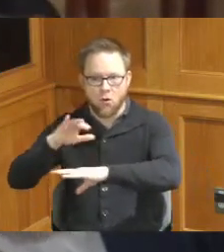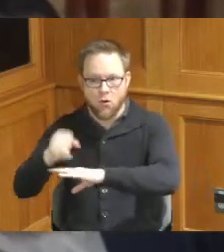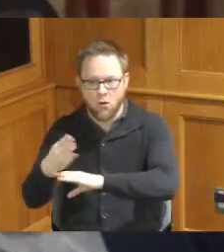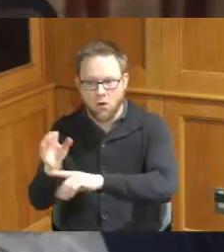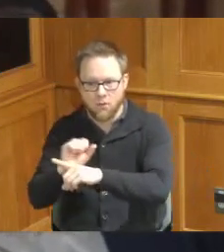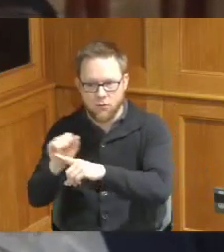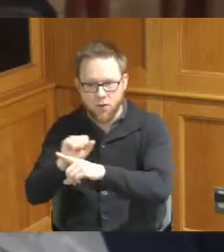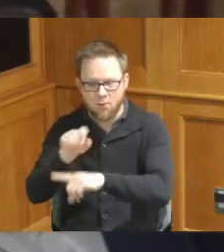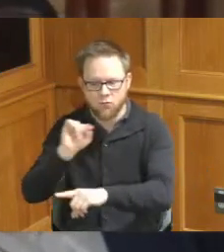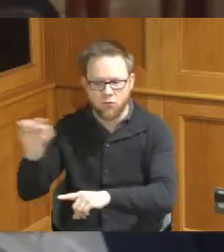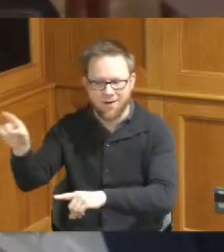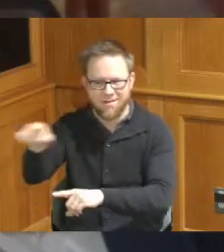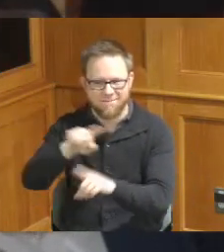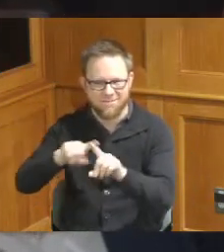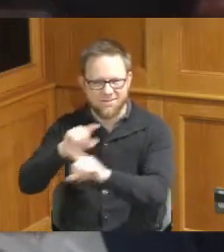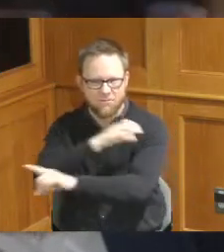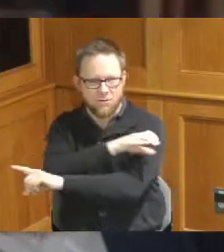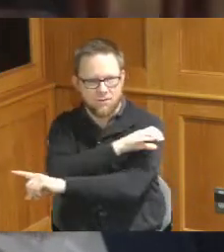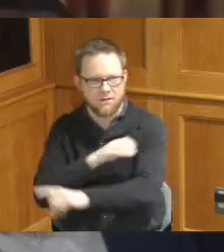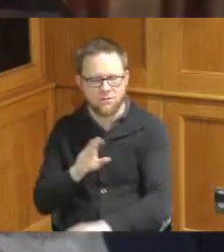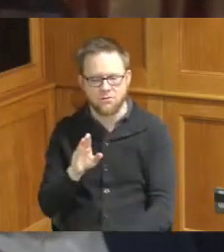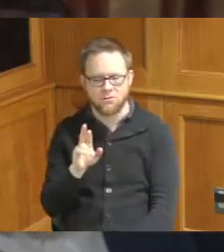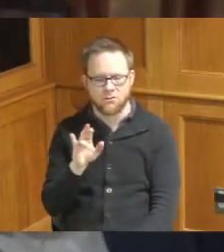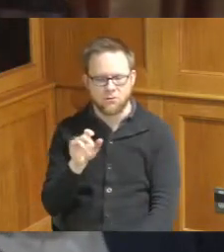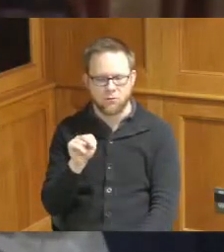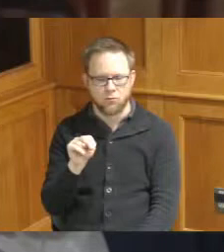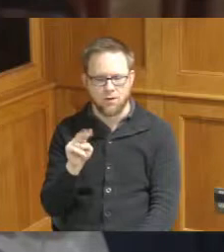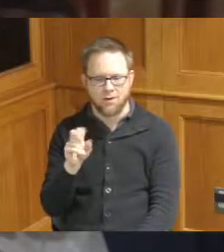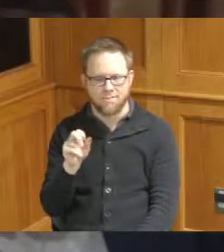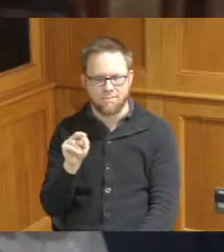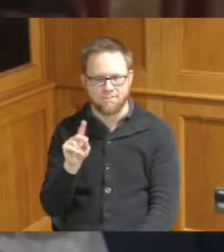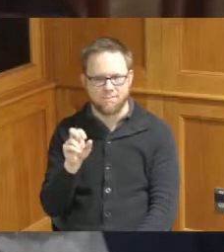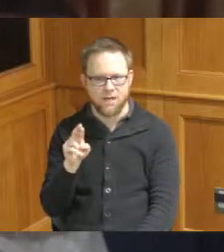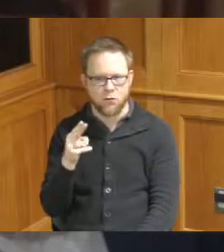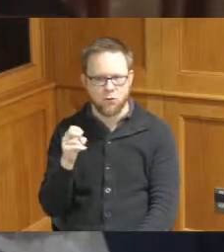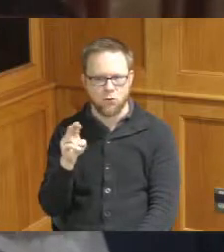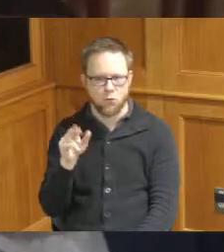and I believe Brian Vanderhorst the CEO is here they're again any specific questions